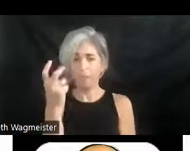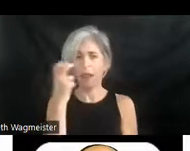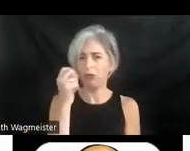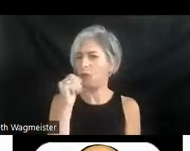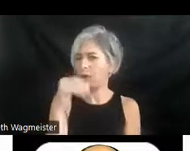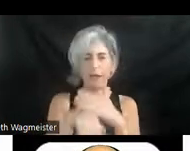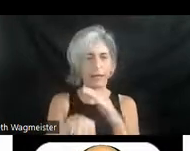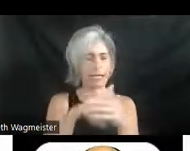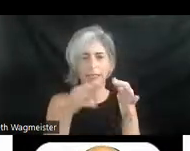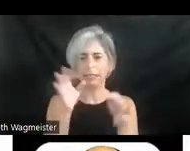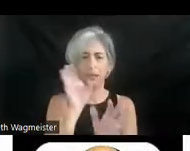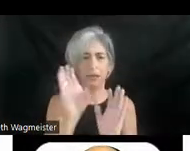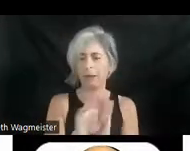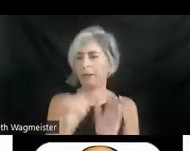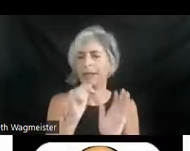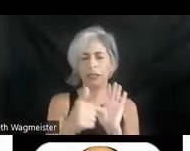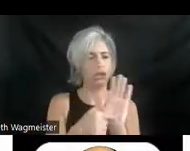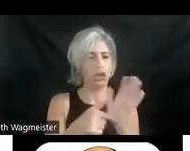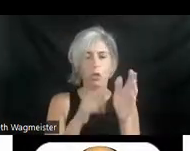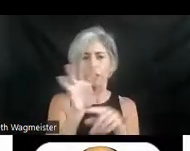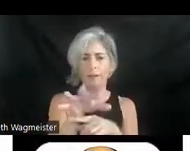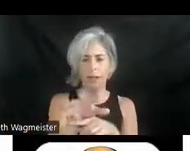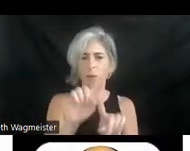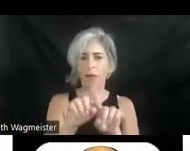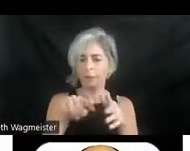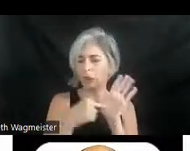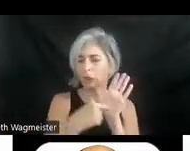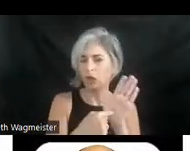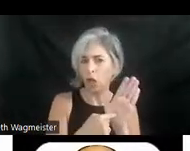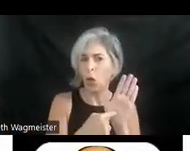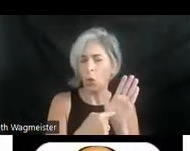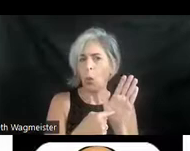I'm not going to show the video. I'm just going to show the original play, the original